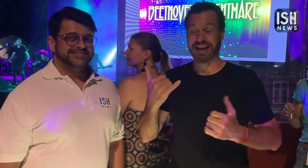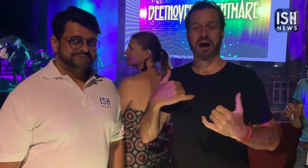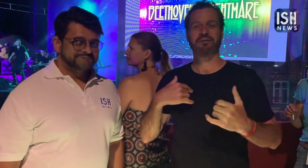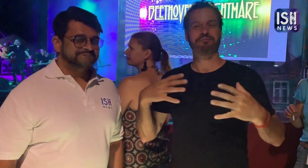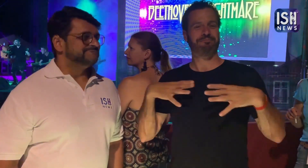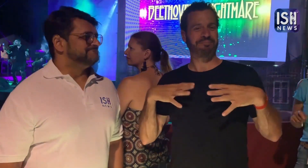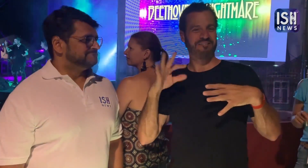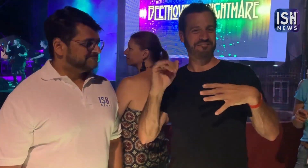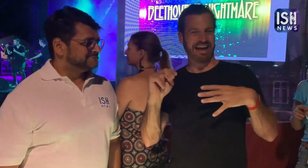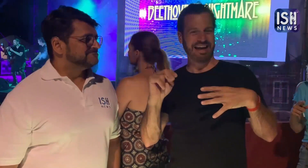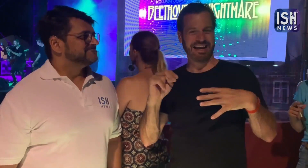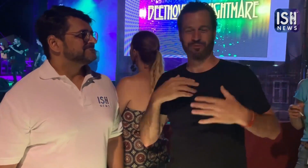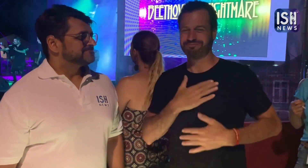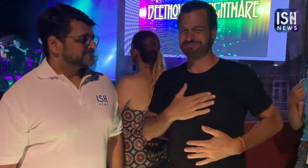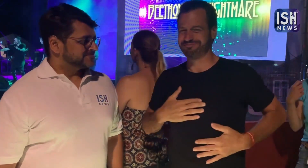Now I am a fan of vacations.